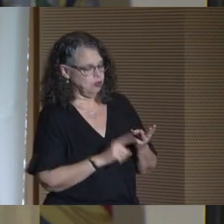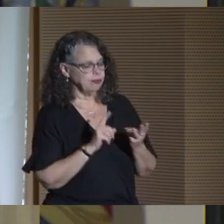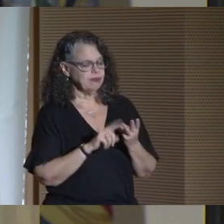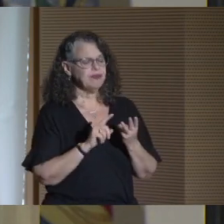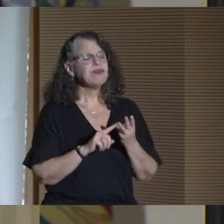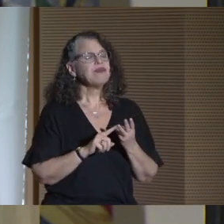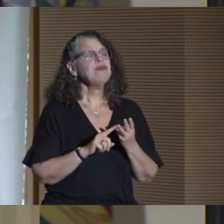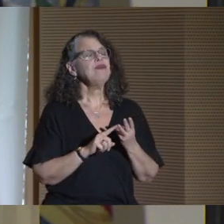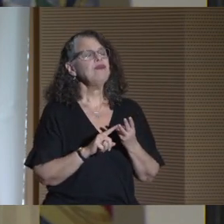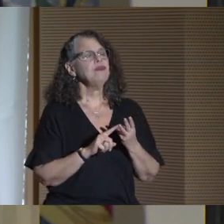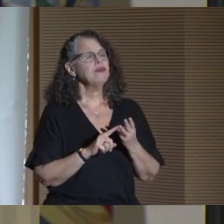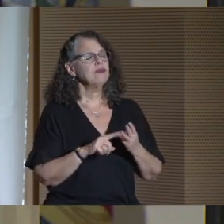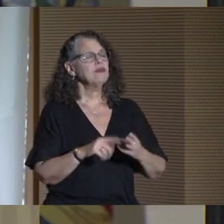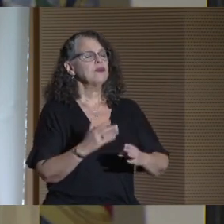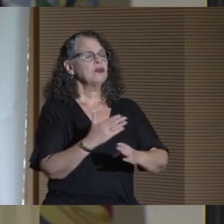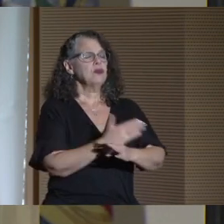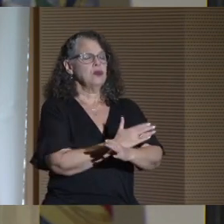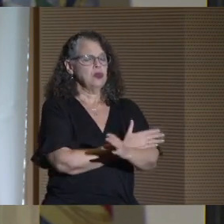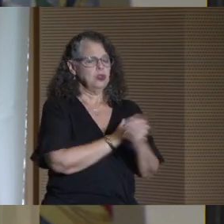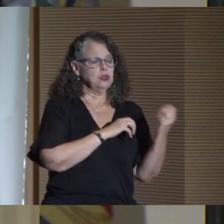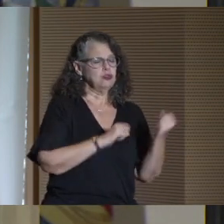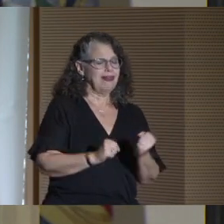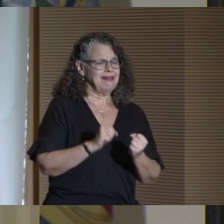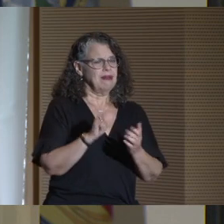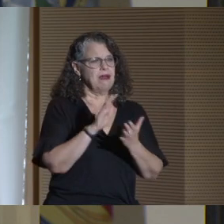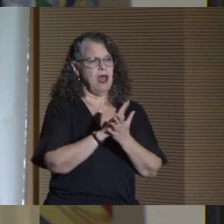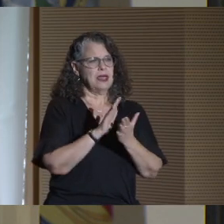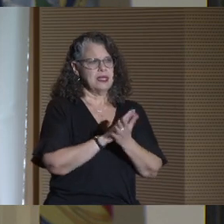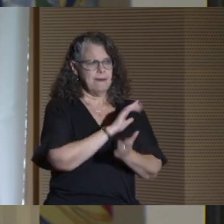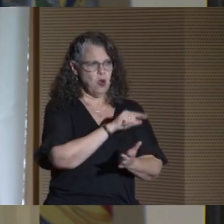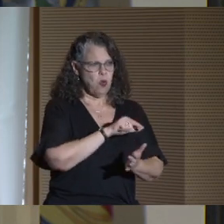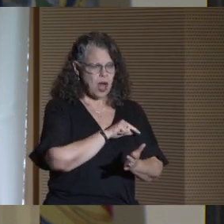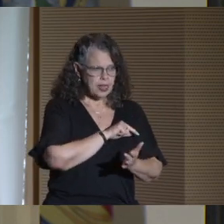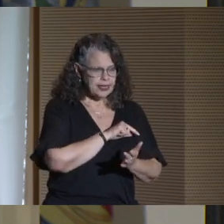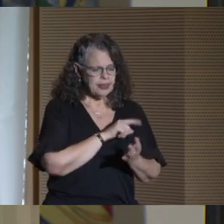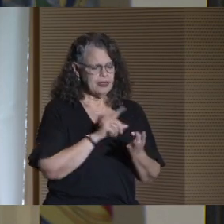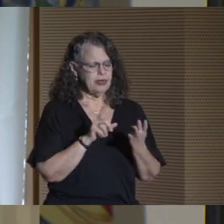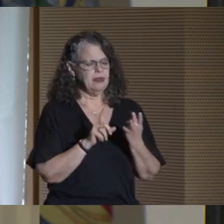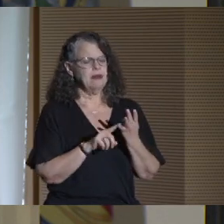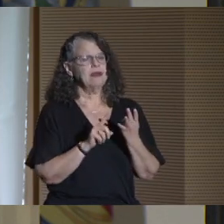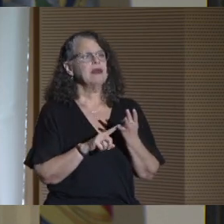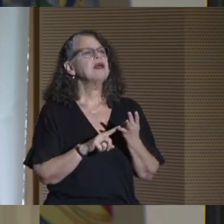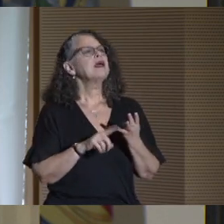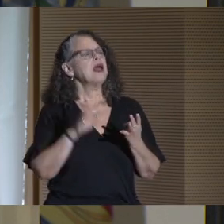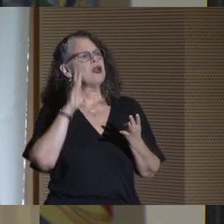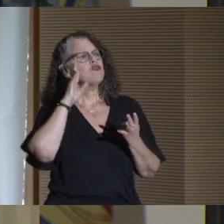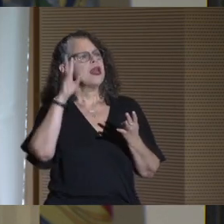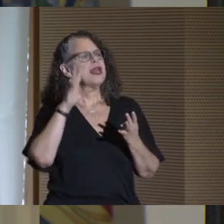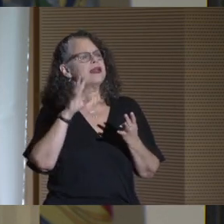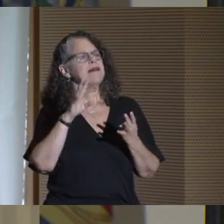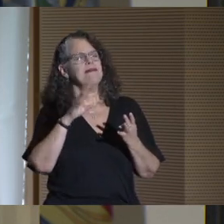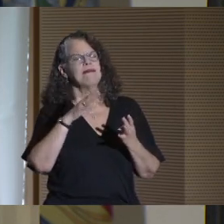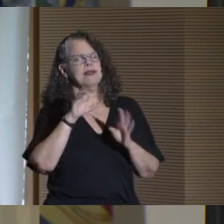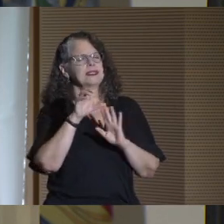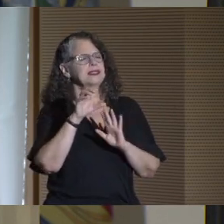strengthening academic quality and scholarly excellence. And creating the state of the art facilities